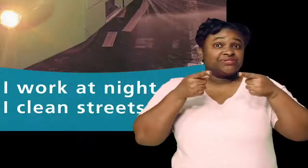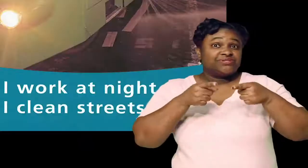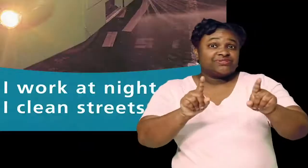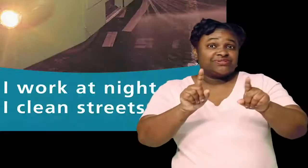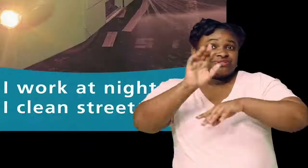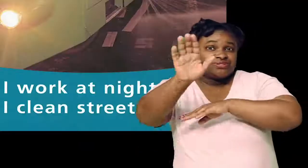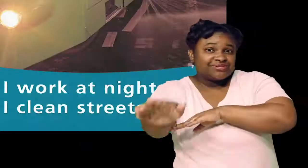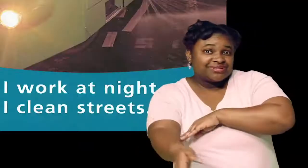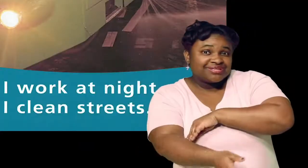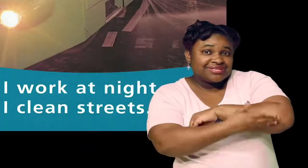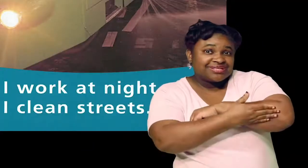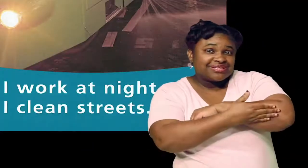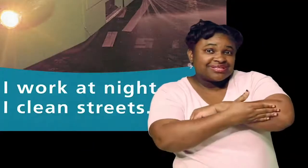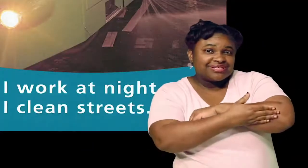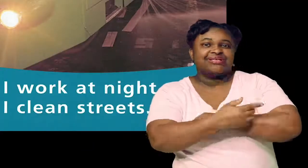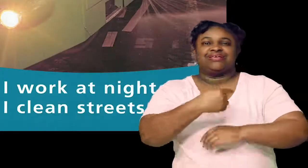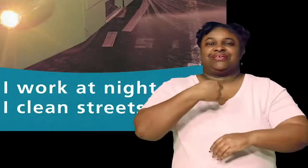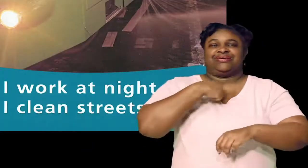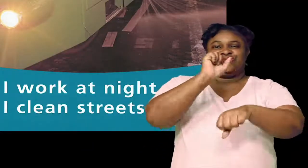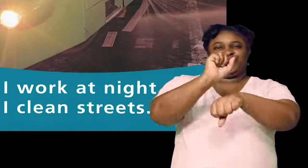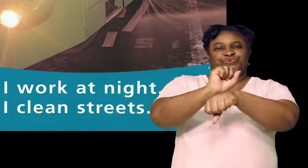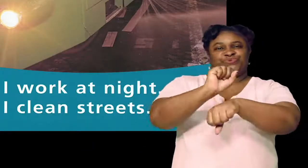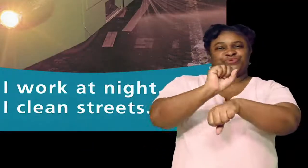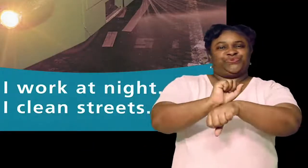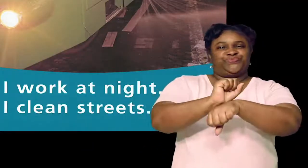at night i clean streets